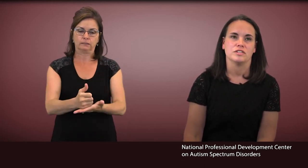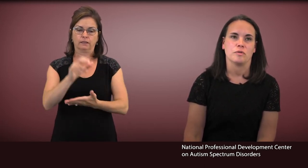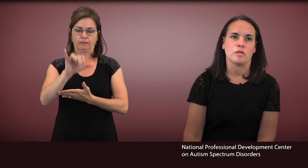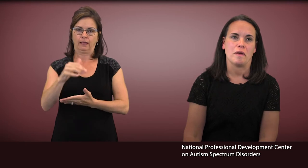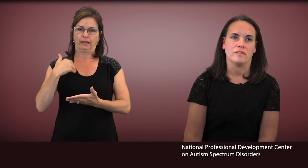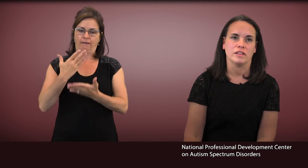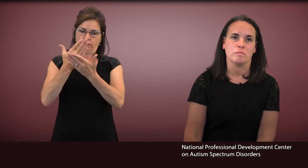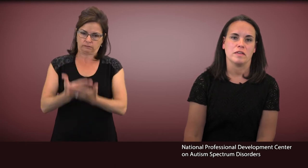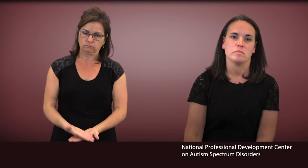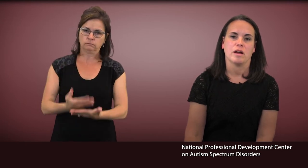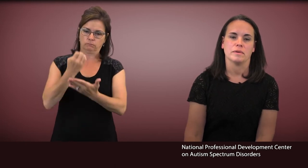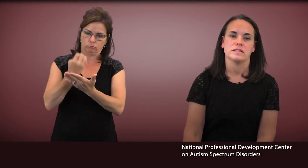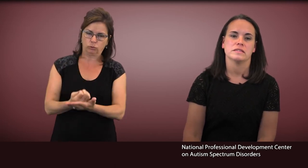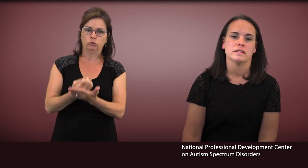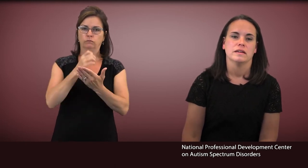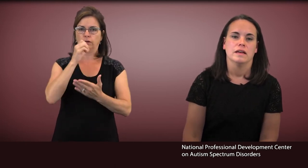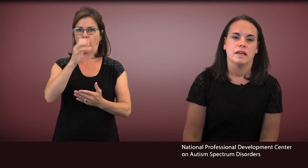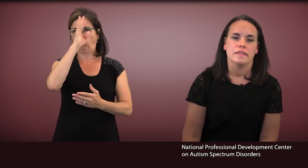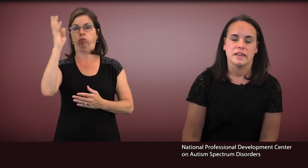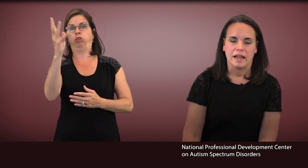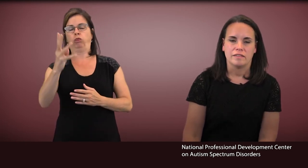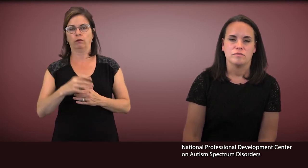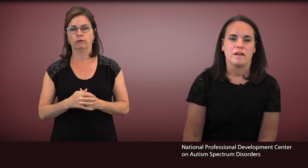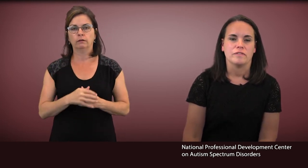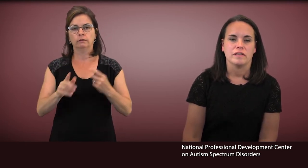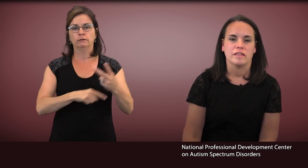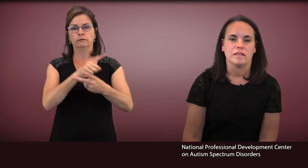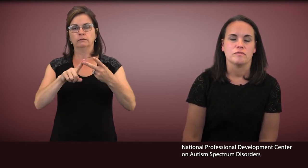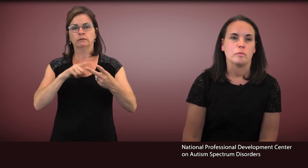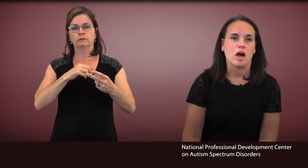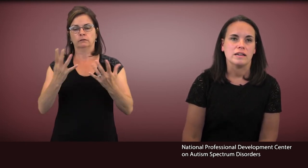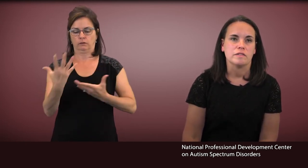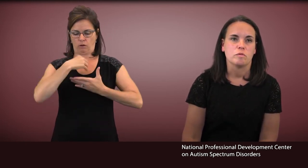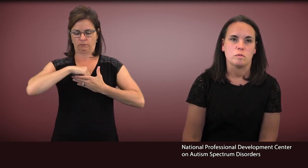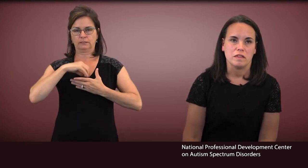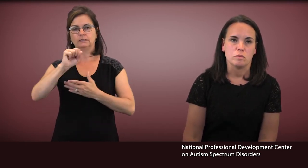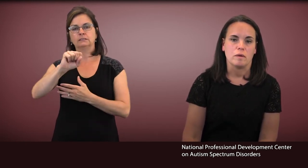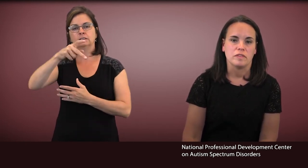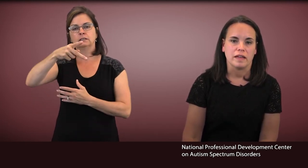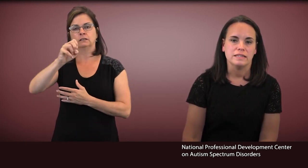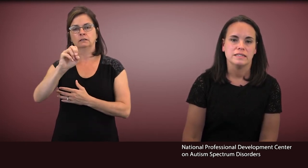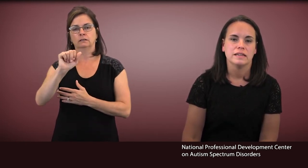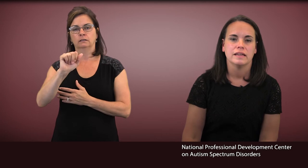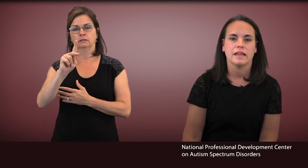that shows some evidence-based promise. The next reference is from the Autism Speaks website,